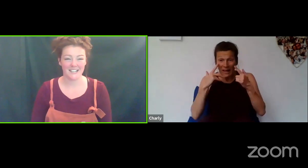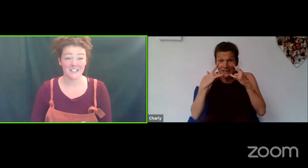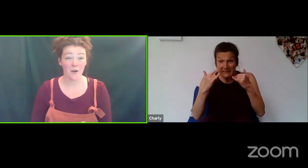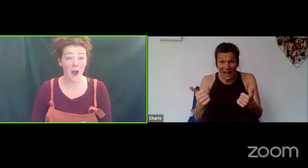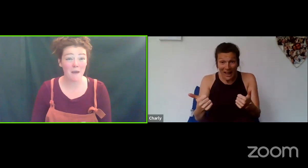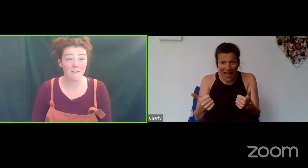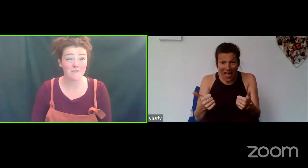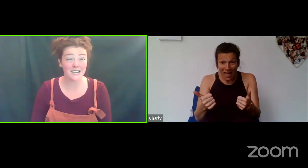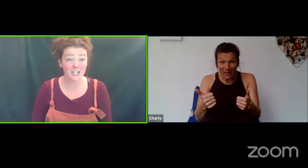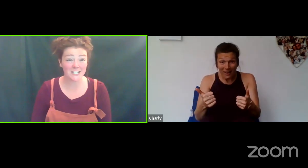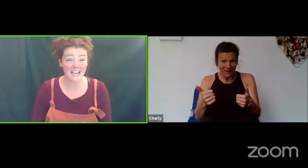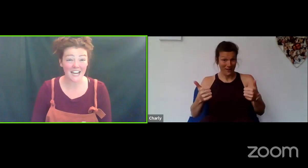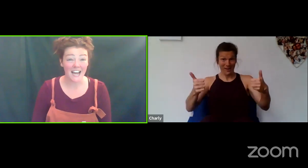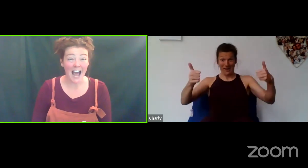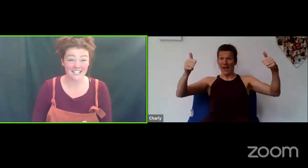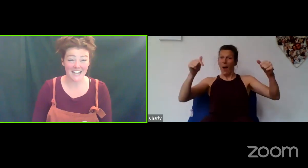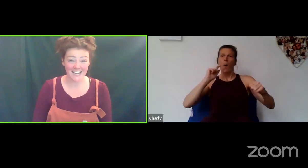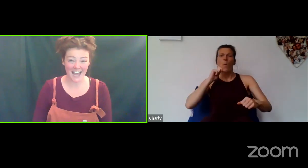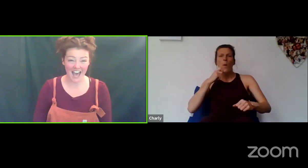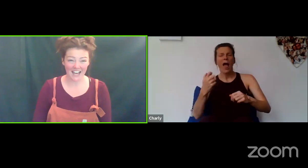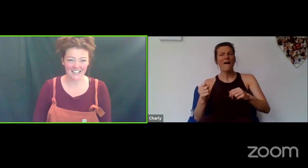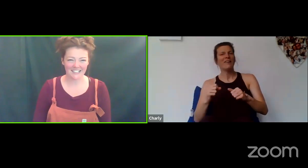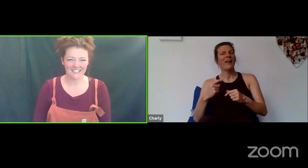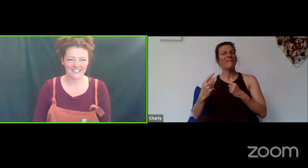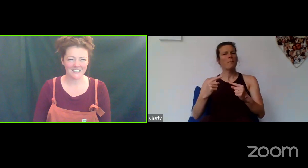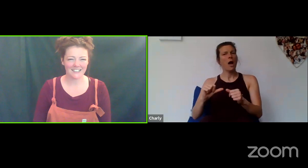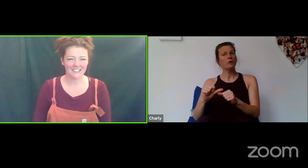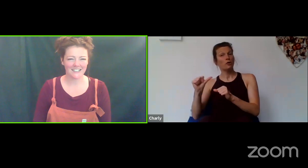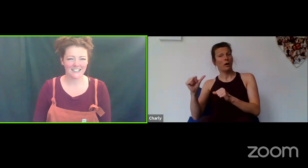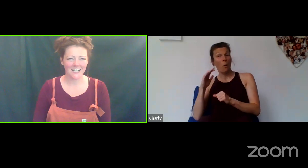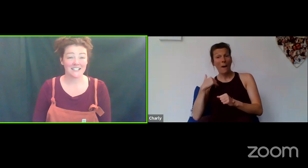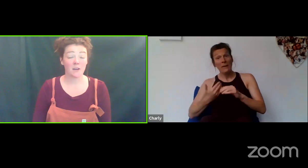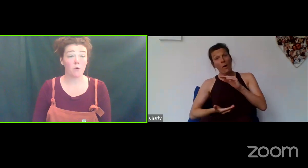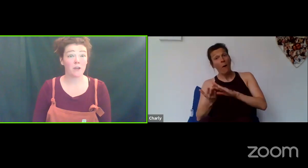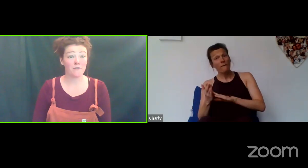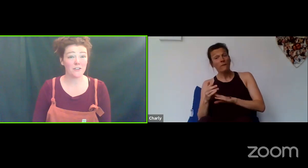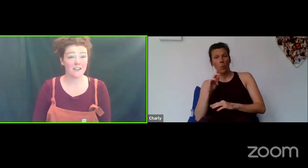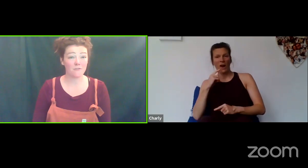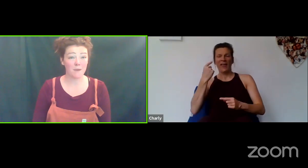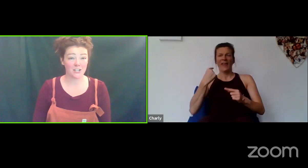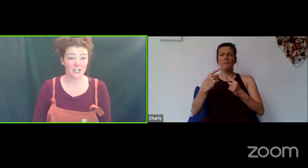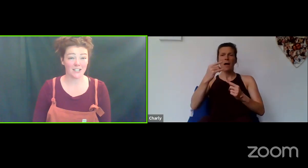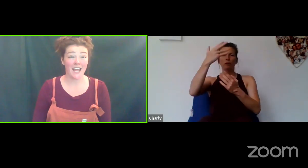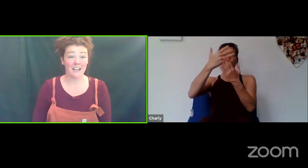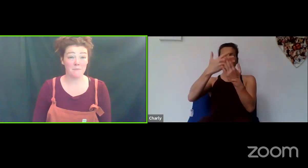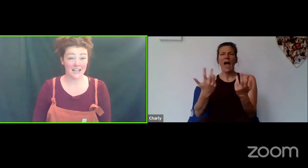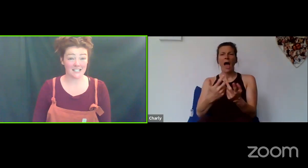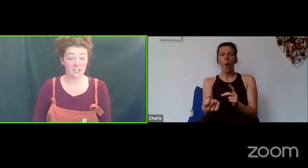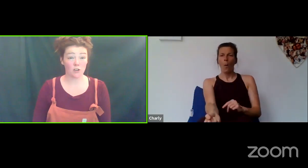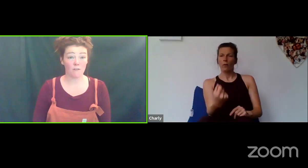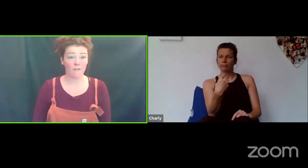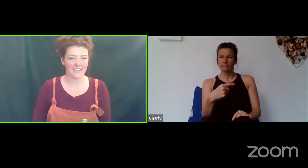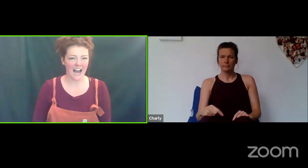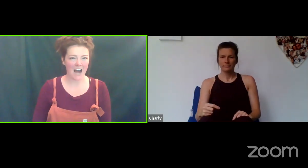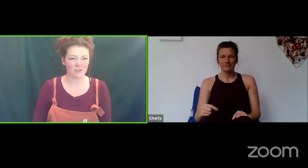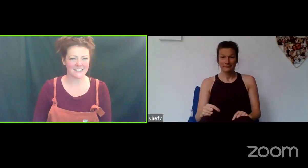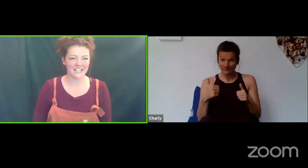So I hope you have a really good day and take care. So, we will give you the information in a minute so that you can find out how to send